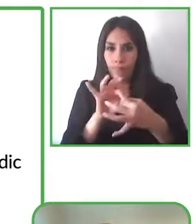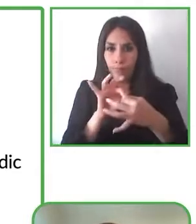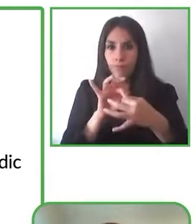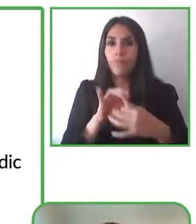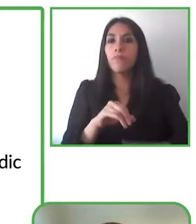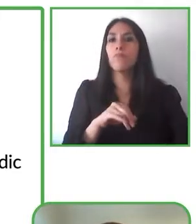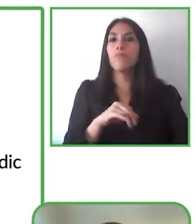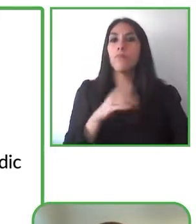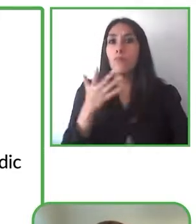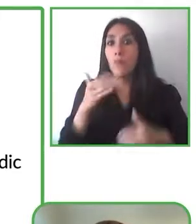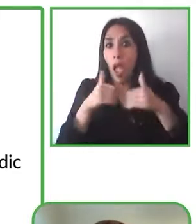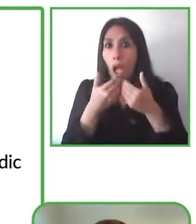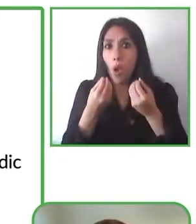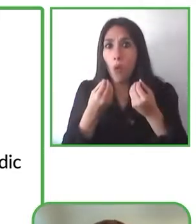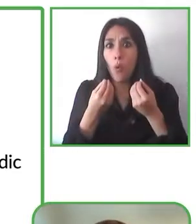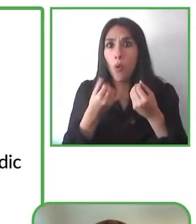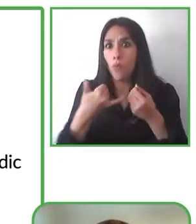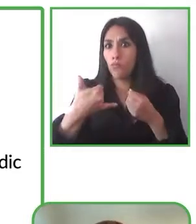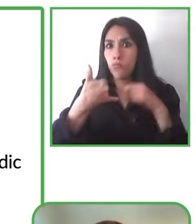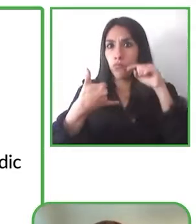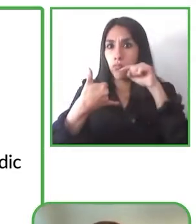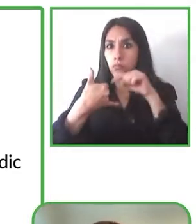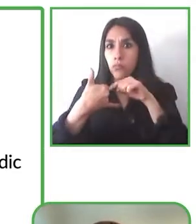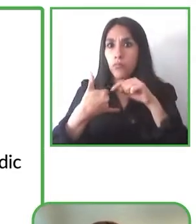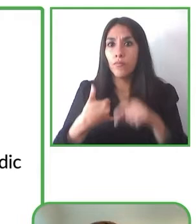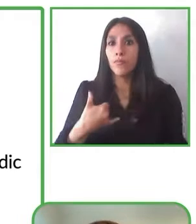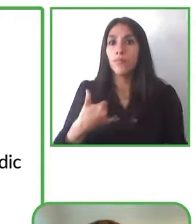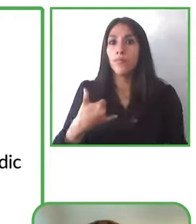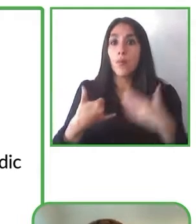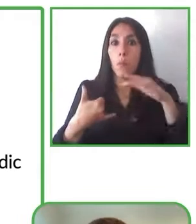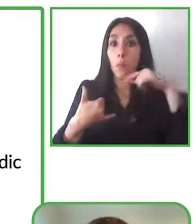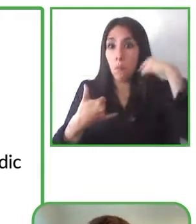typically placed on the door and in the QR code you can find our